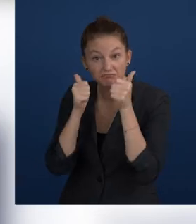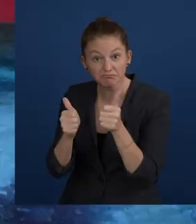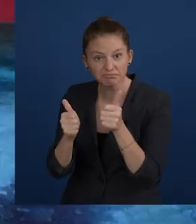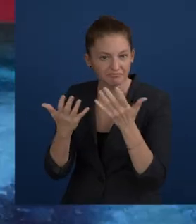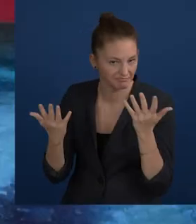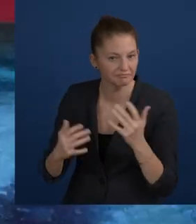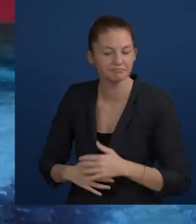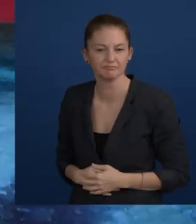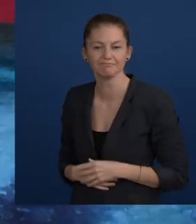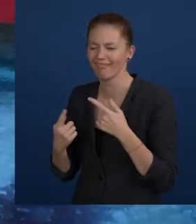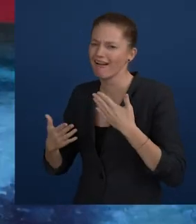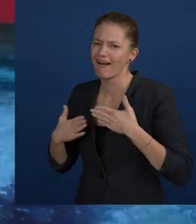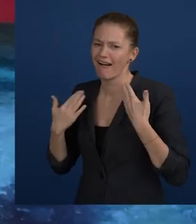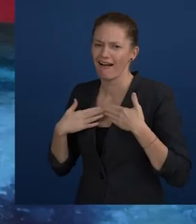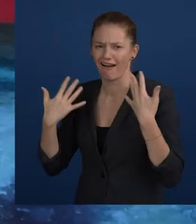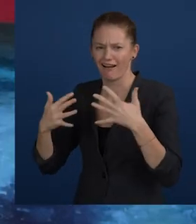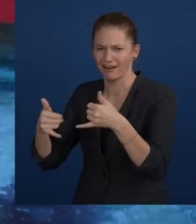“We are delighted to receive this award.